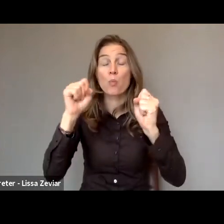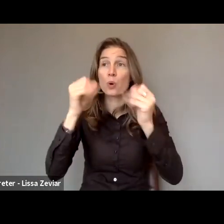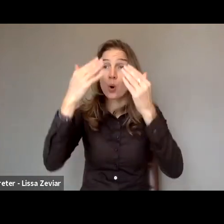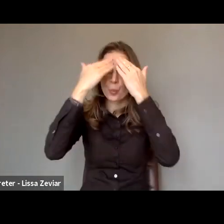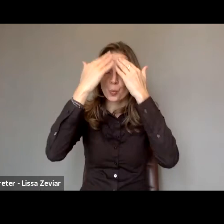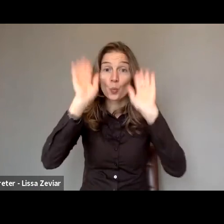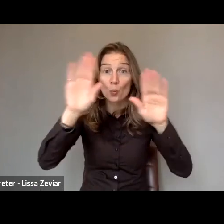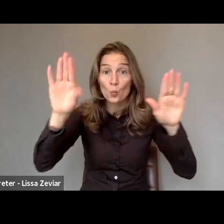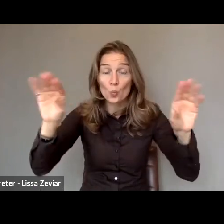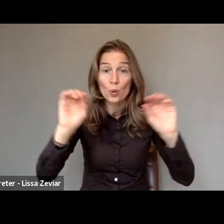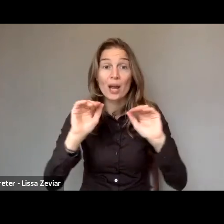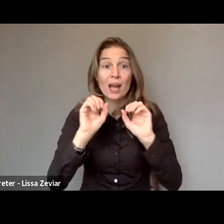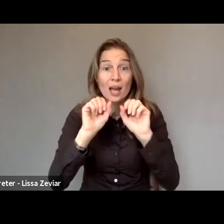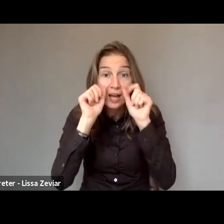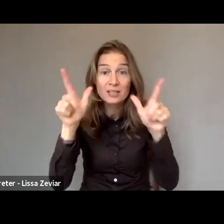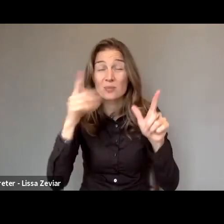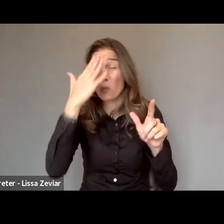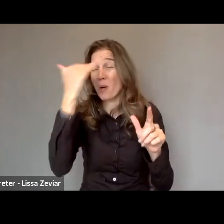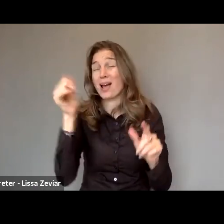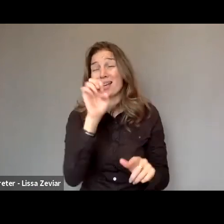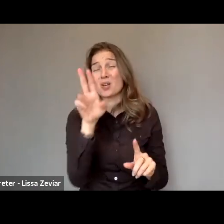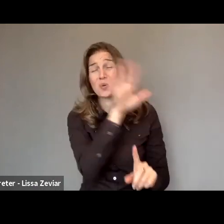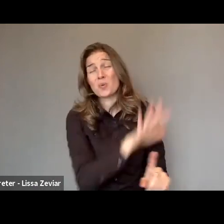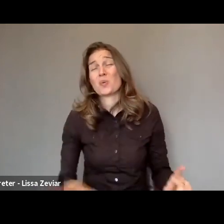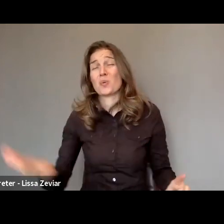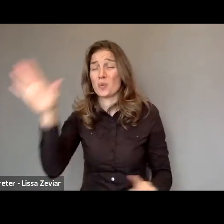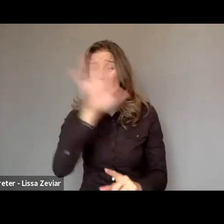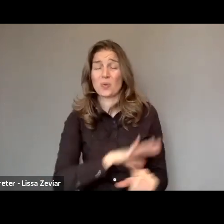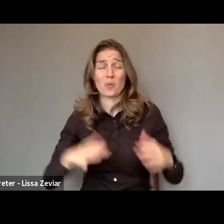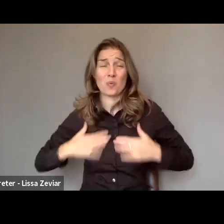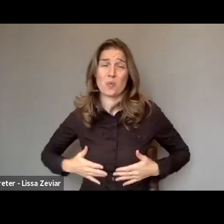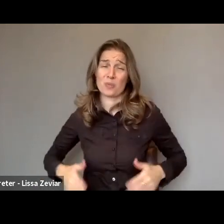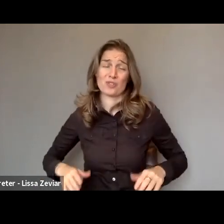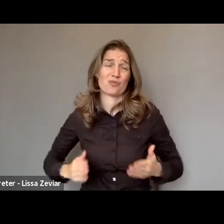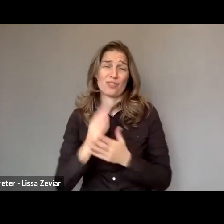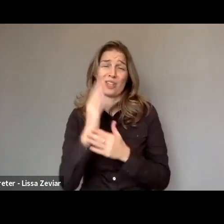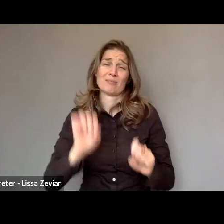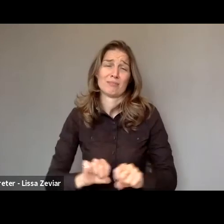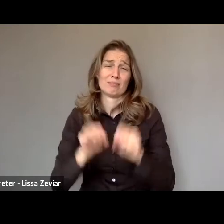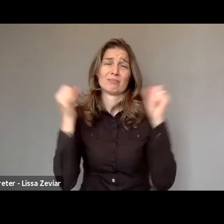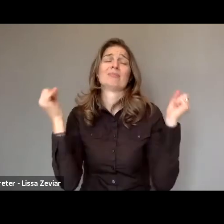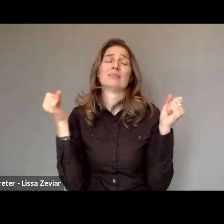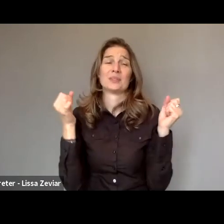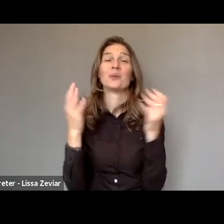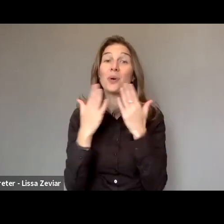of this widespread violation of women's rights. I thank you very much for your attention.